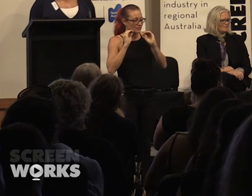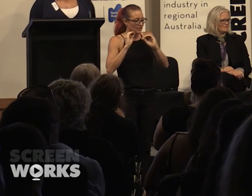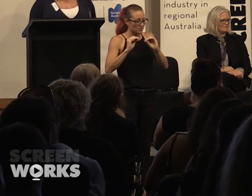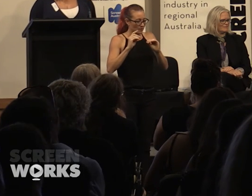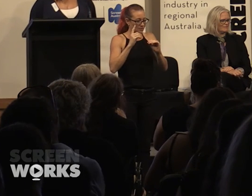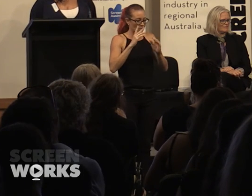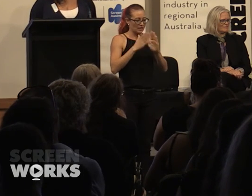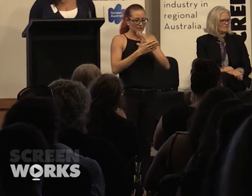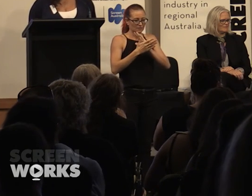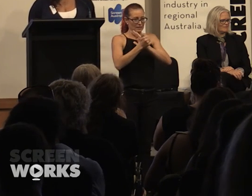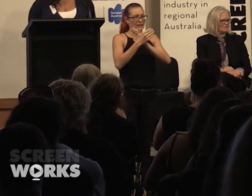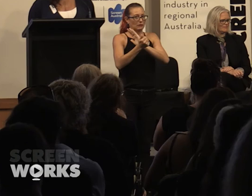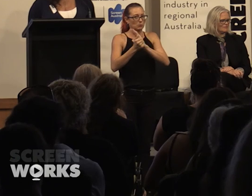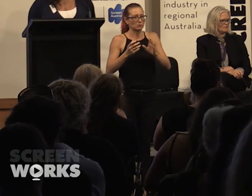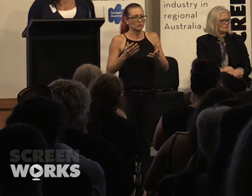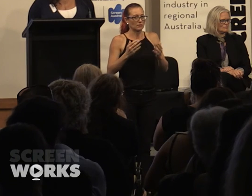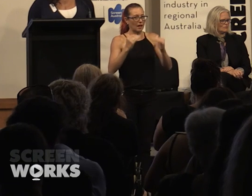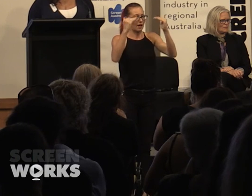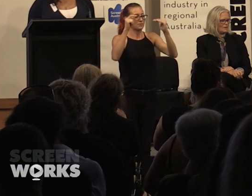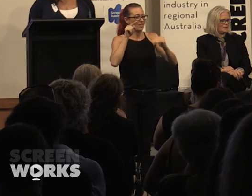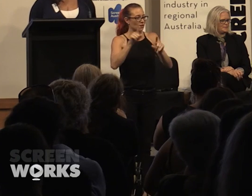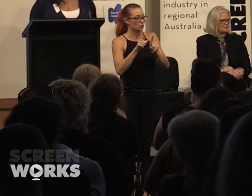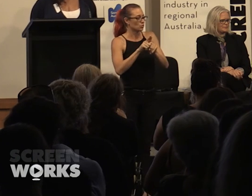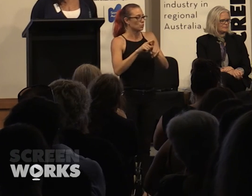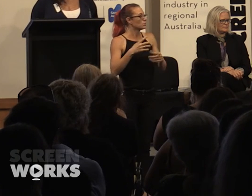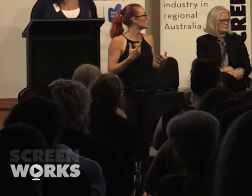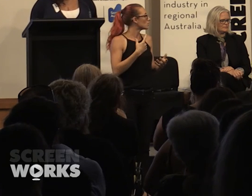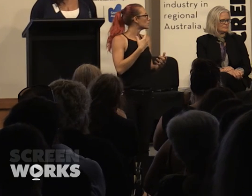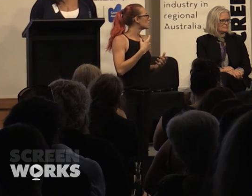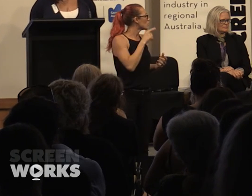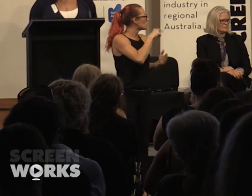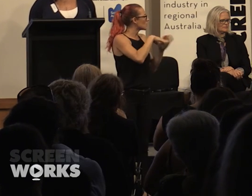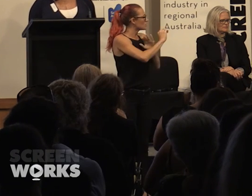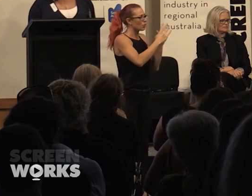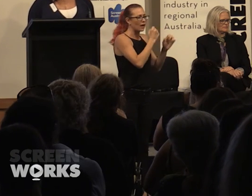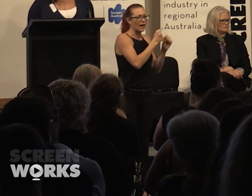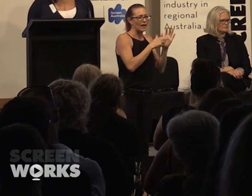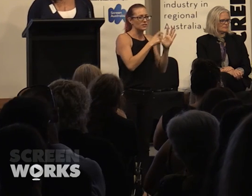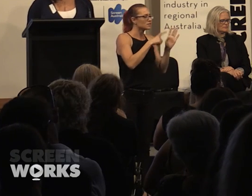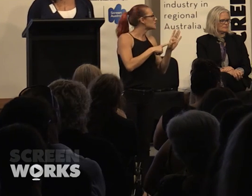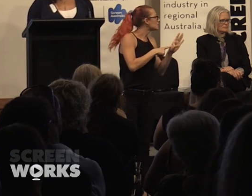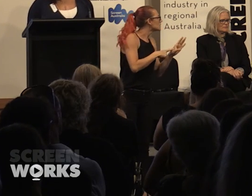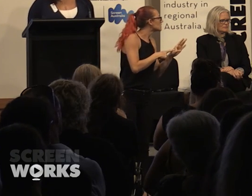So I do think and its a personal view and I think within the agency maybe Nerida, there's